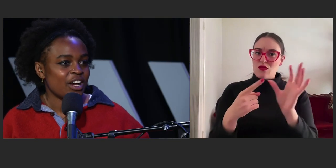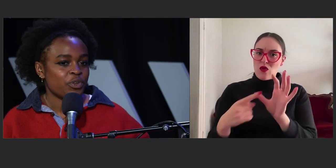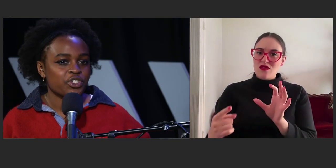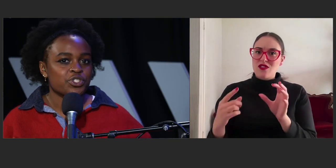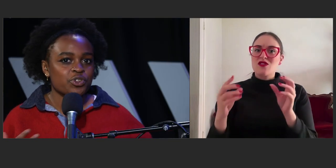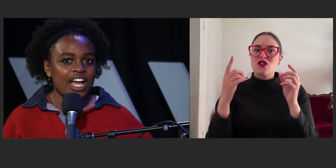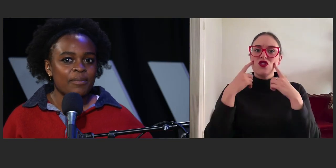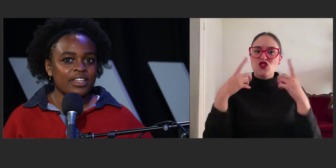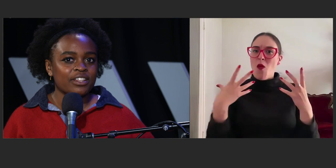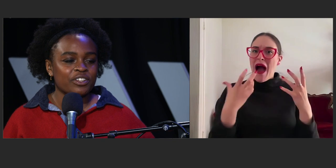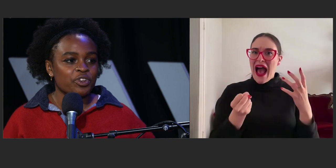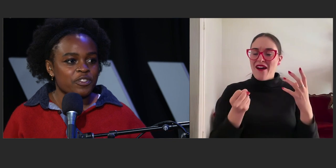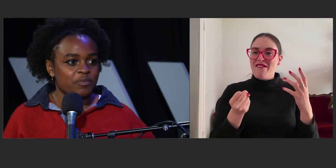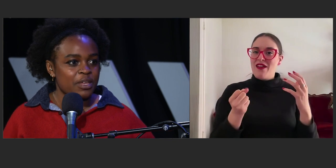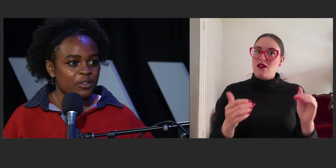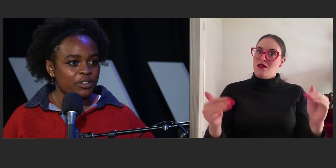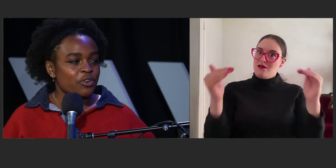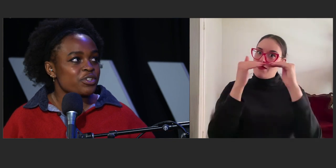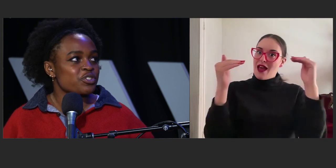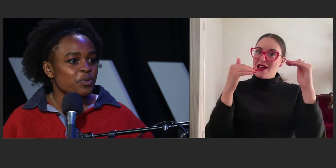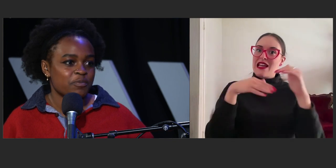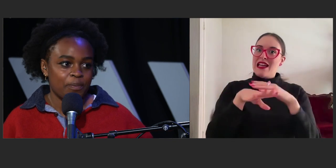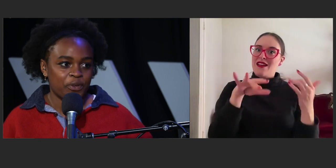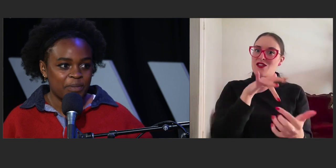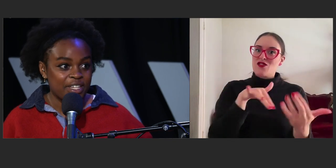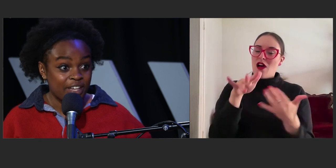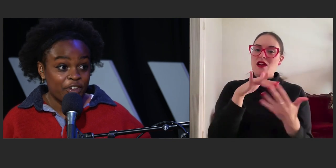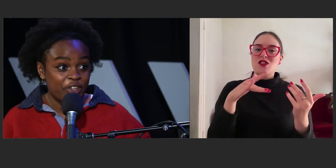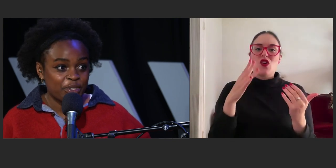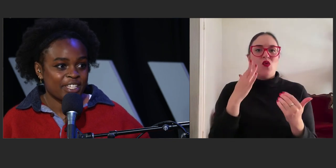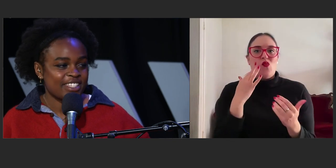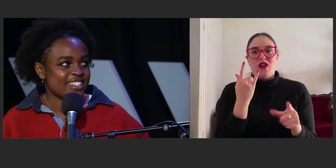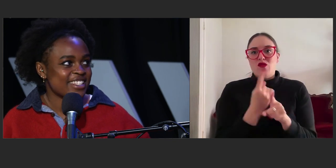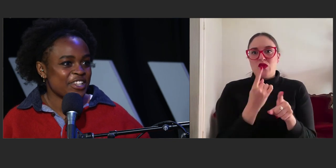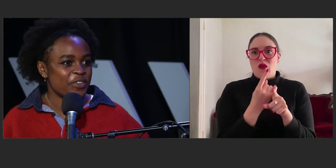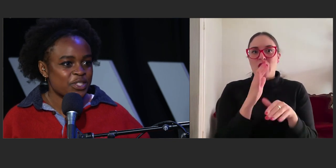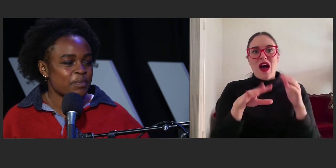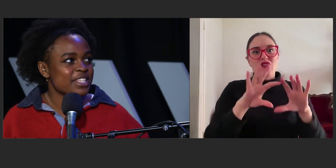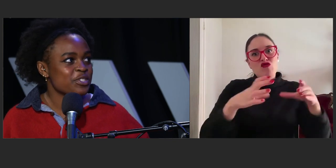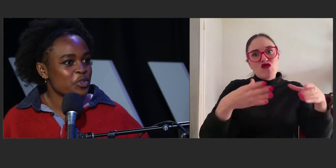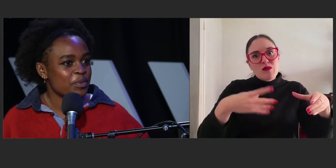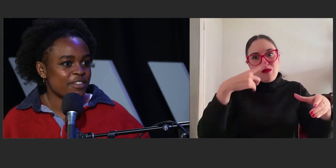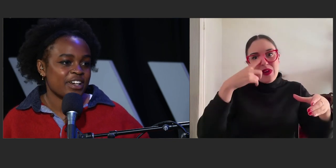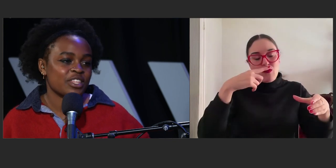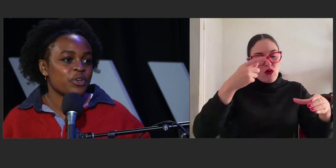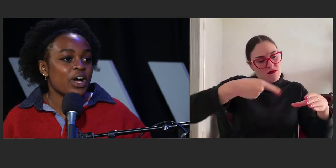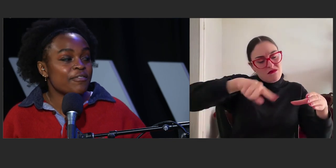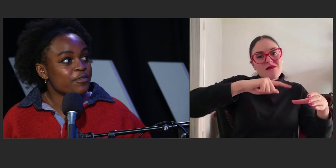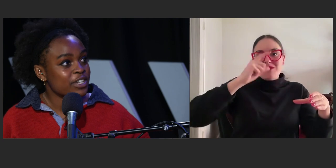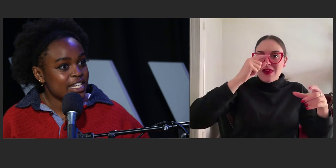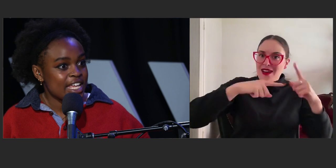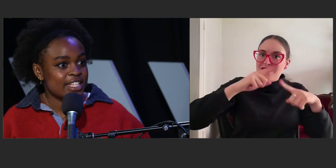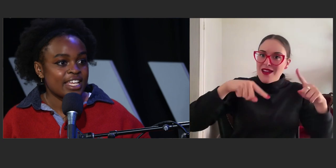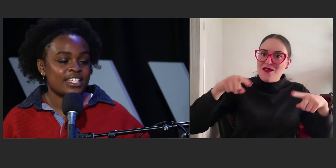When you're describing groups of people, of course groups of people can be diverse because that's what makes us human. The fact that we all have different needs,